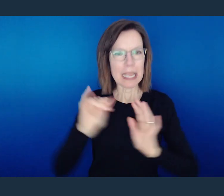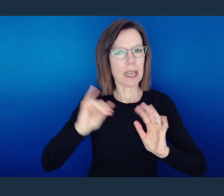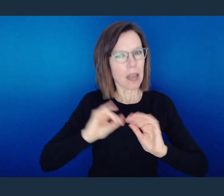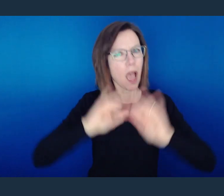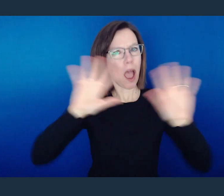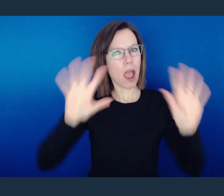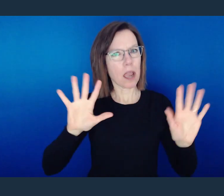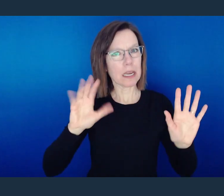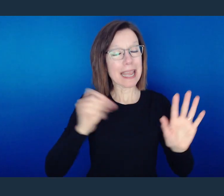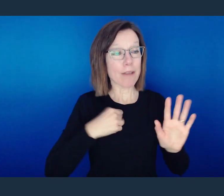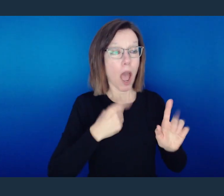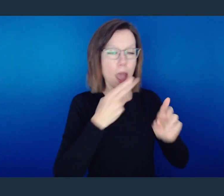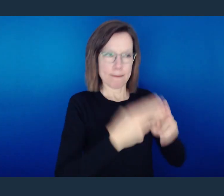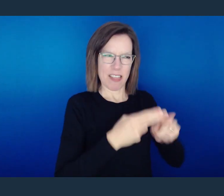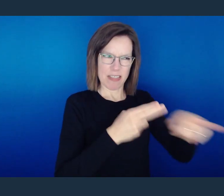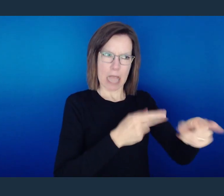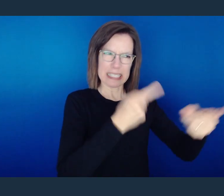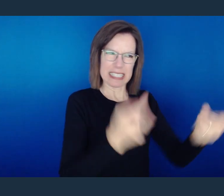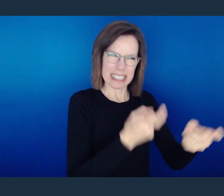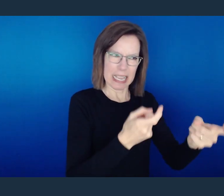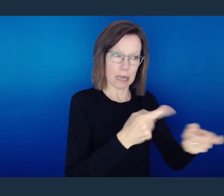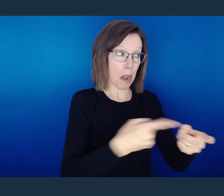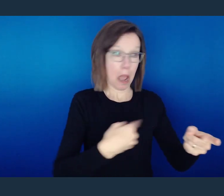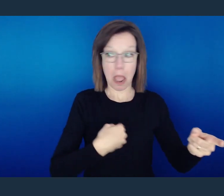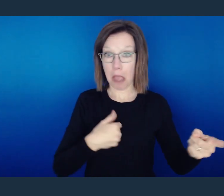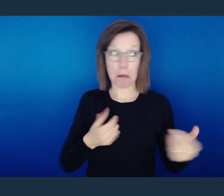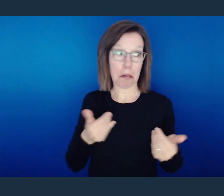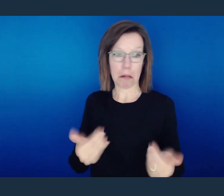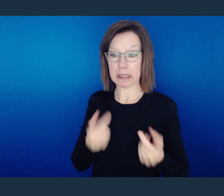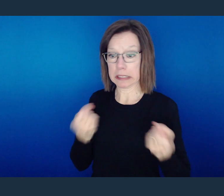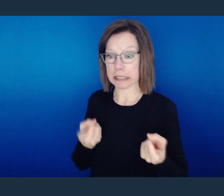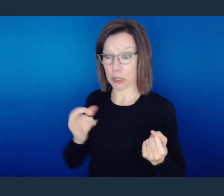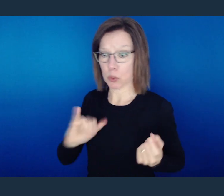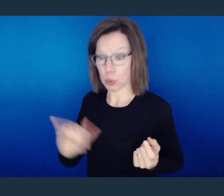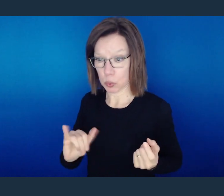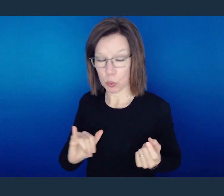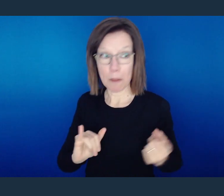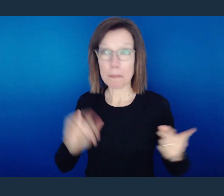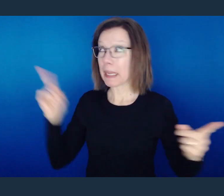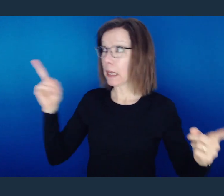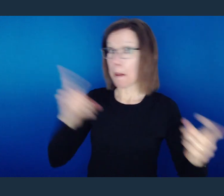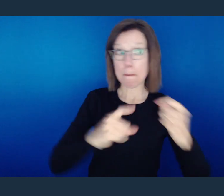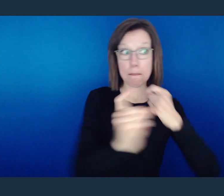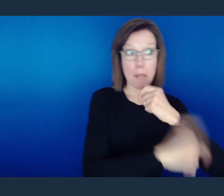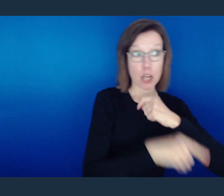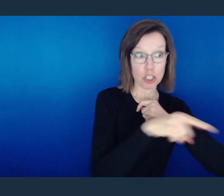And if you say that this is sin but do it, you yourself are subject to the same penalty for the same sin.